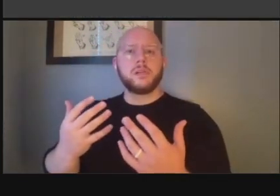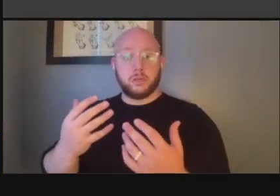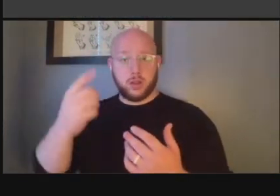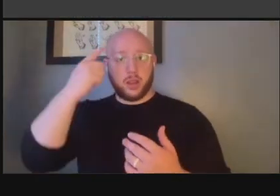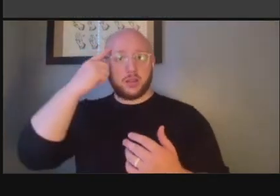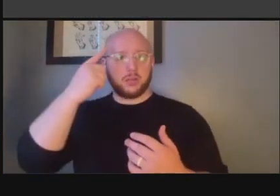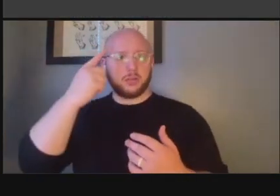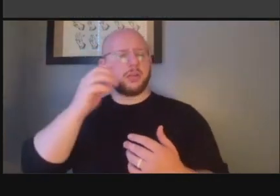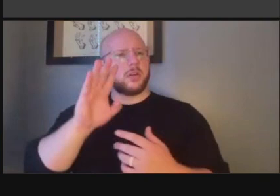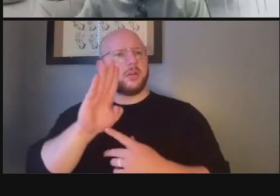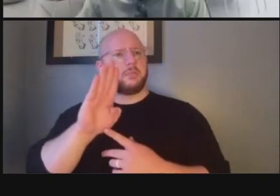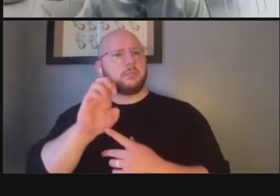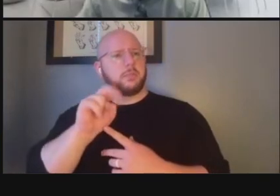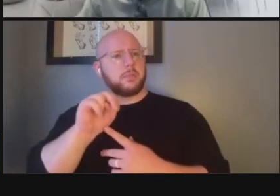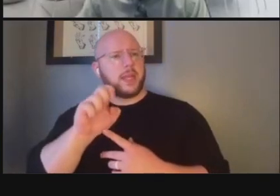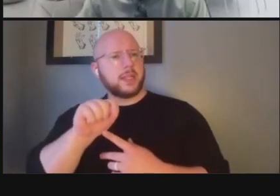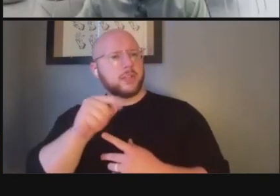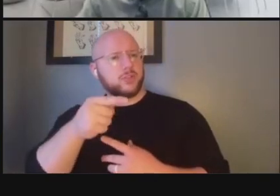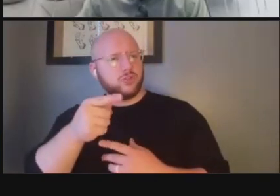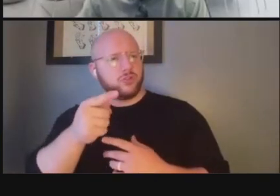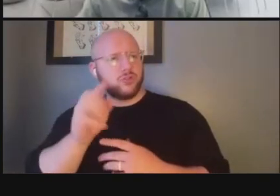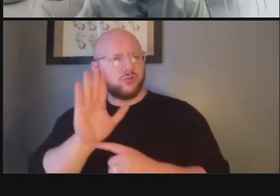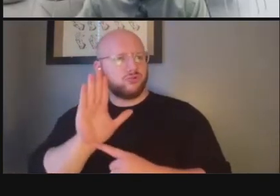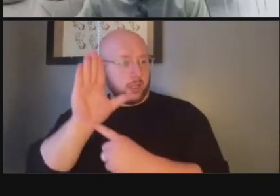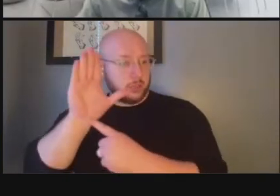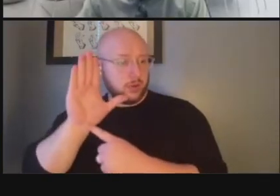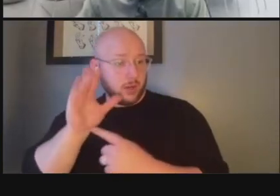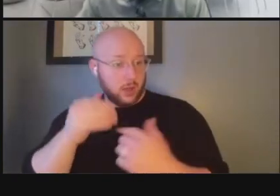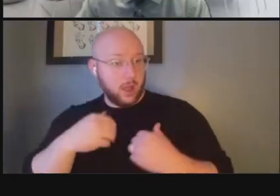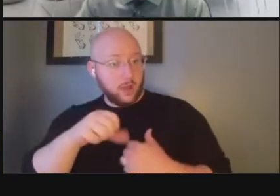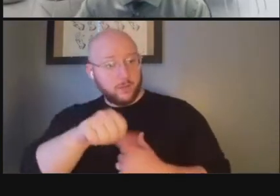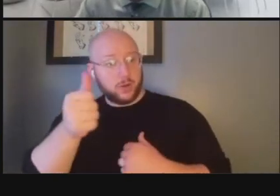you re-raise your hand just wanted to know if you had another comment there